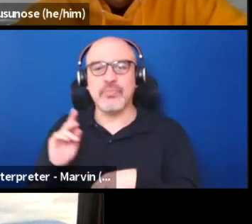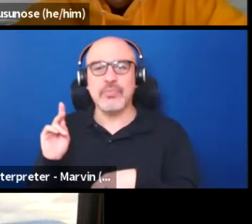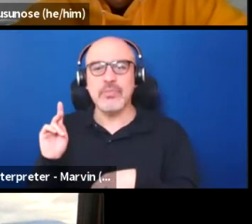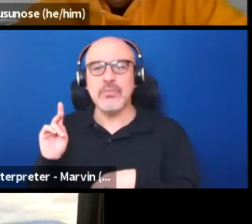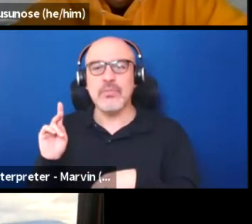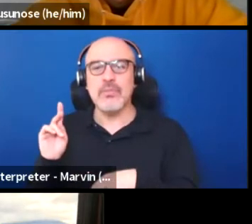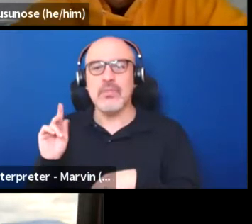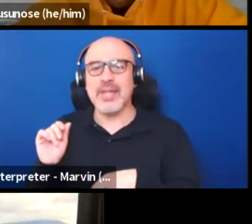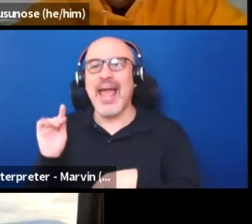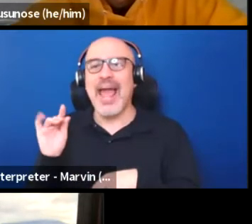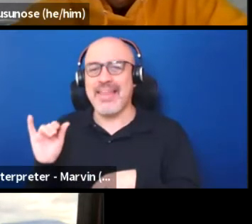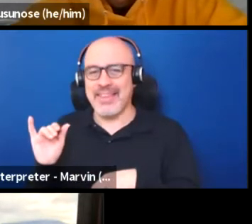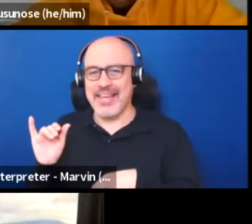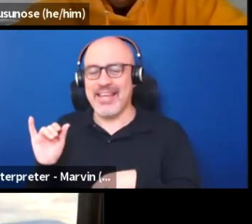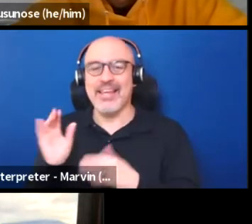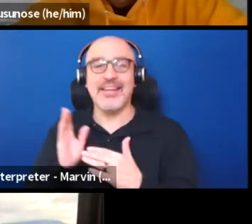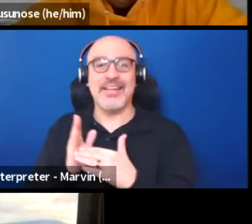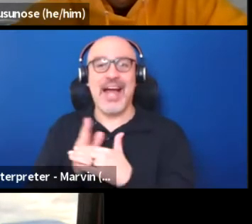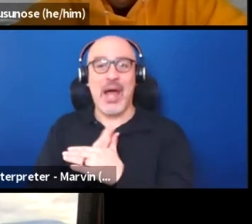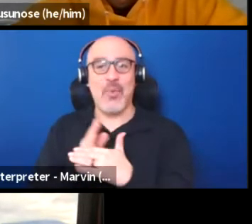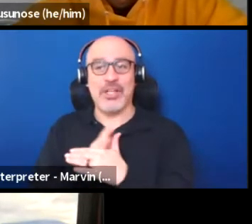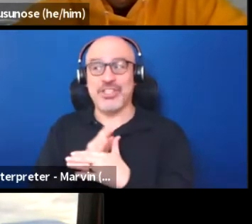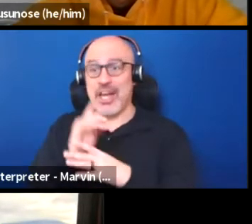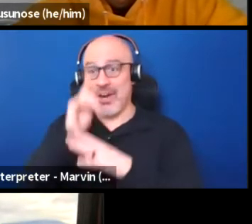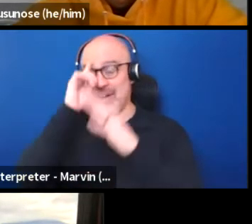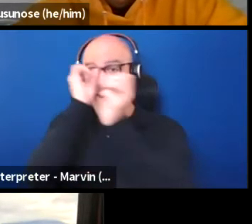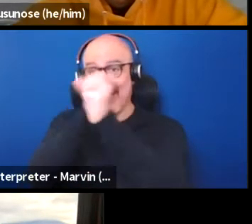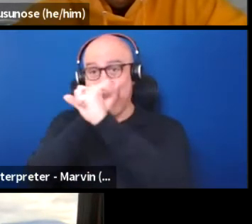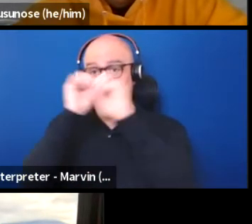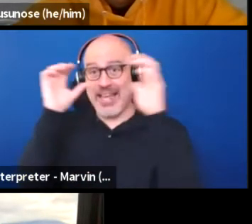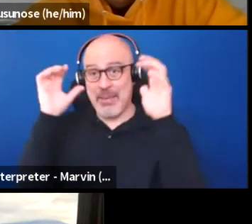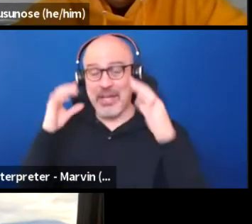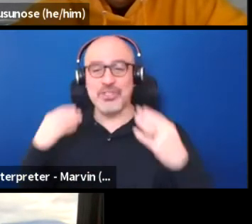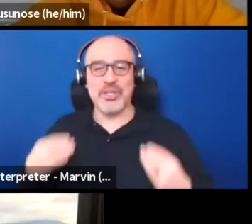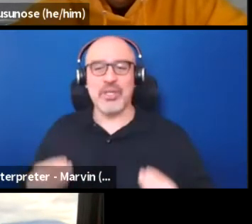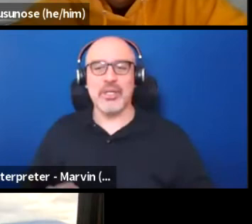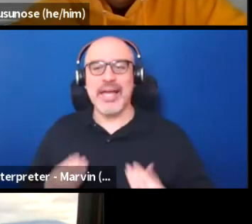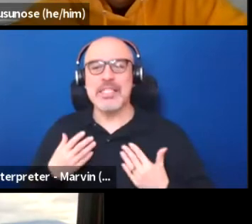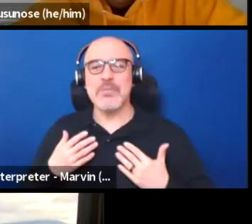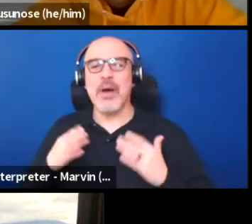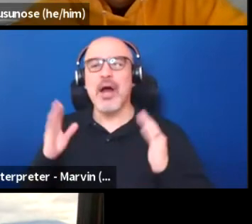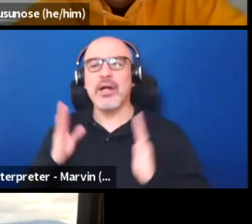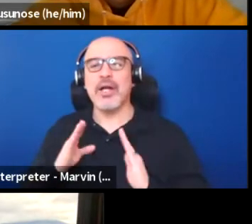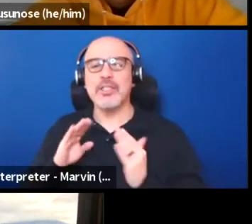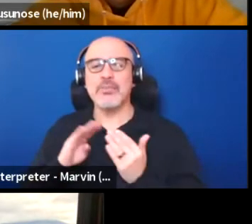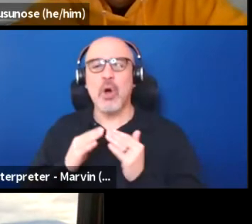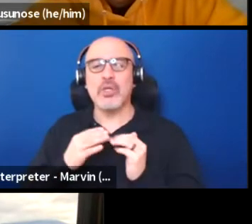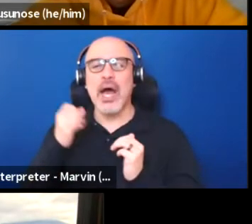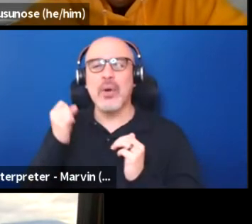that image was actually inspired by... I'd spent some time in the small town in South America.